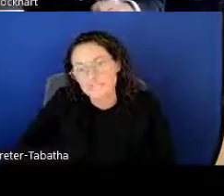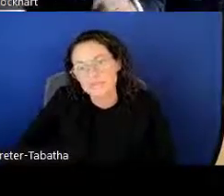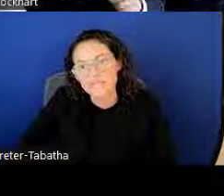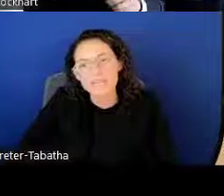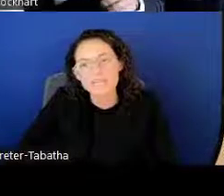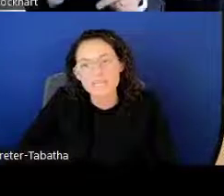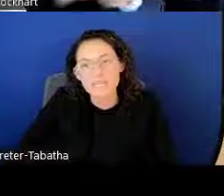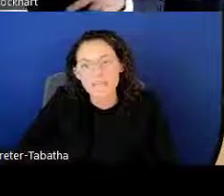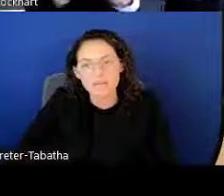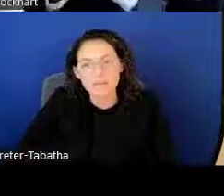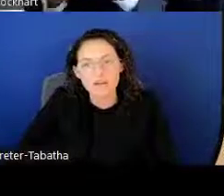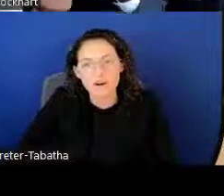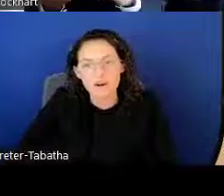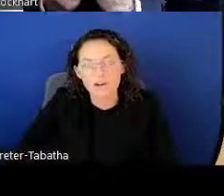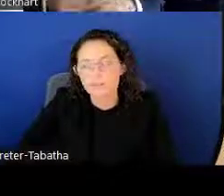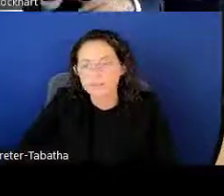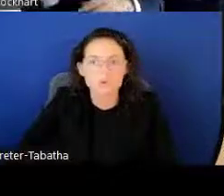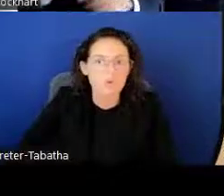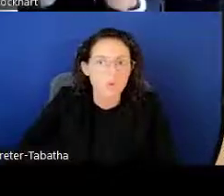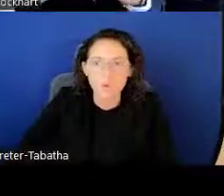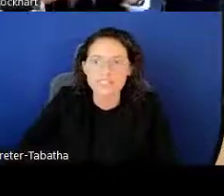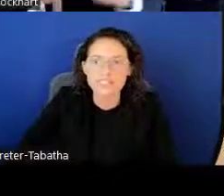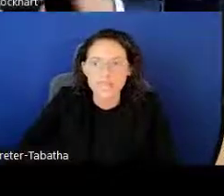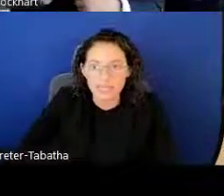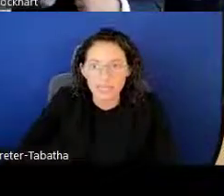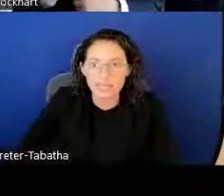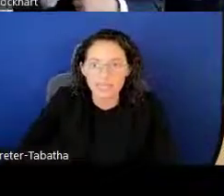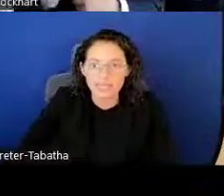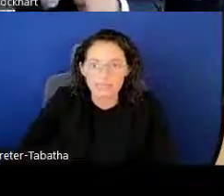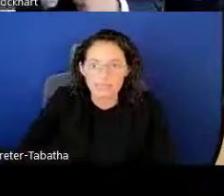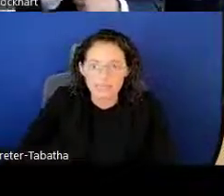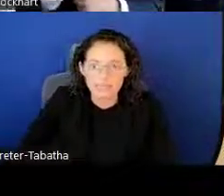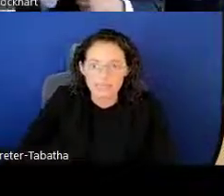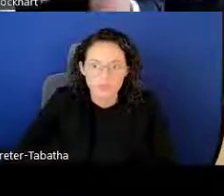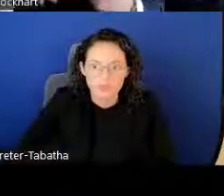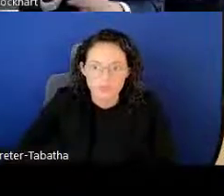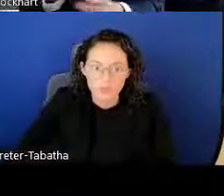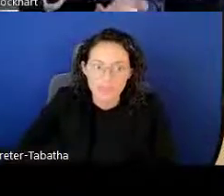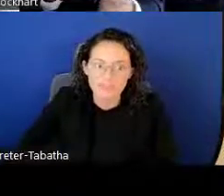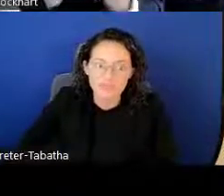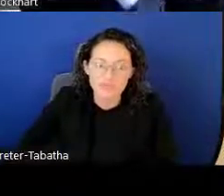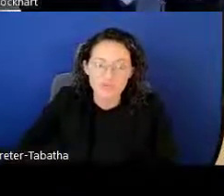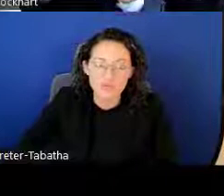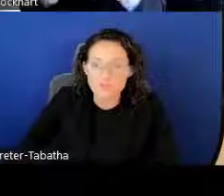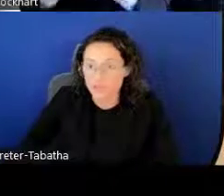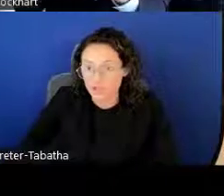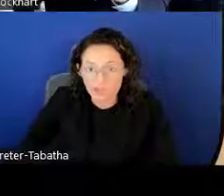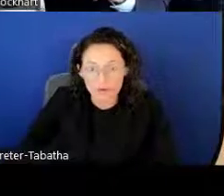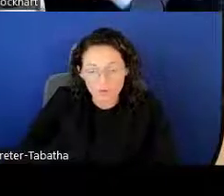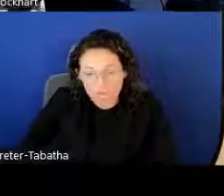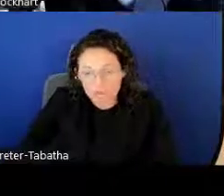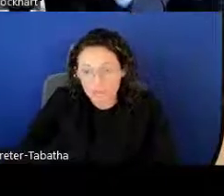Sometimes we can be our worst enemy. We have to turn that around.